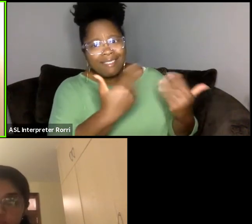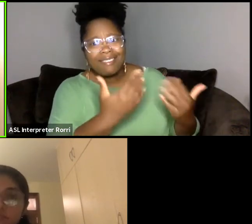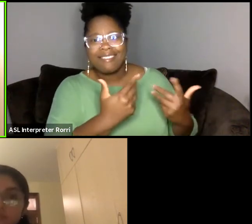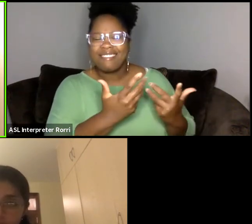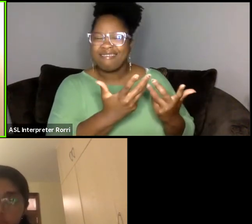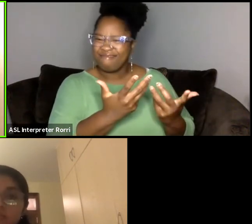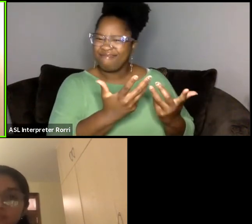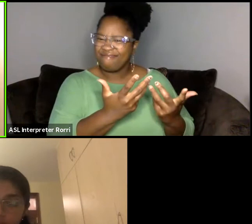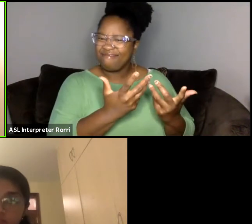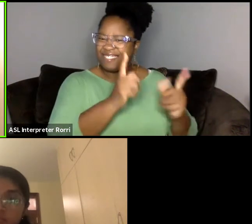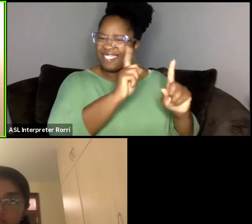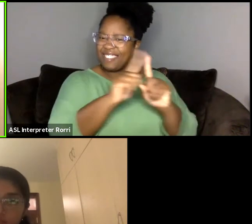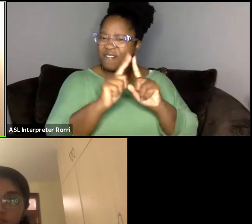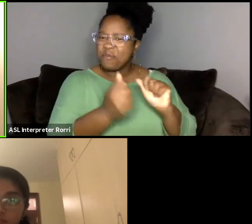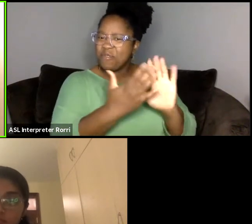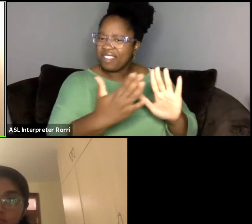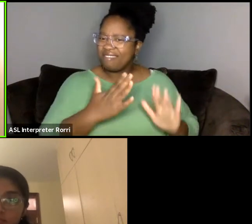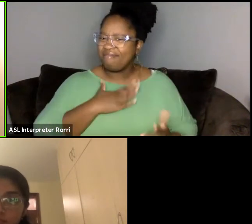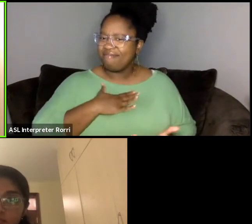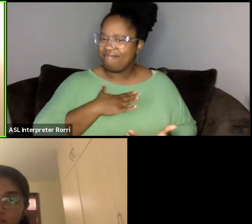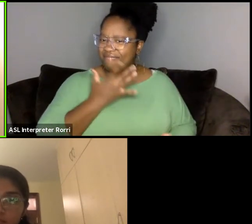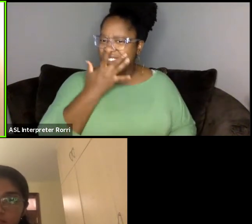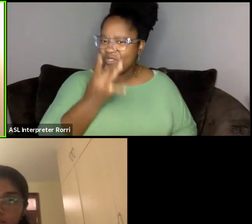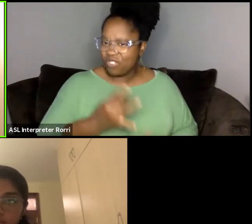And so again, I started as an actor